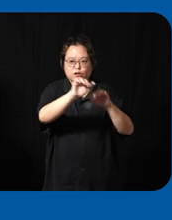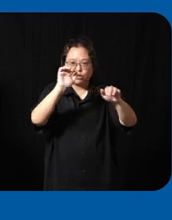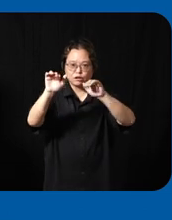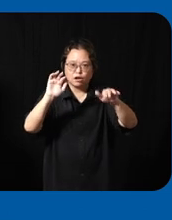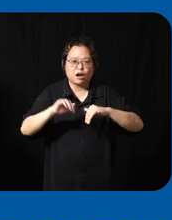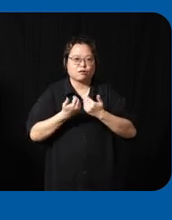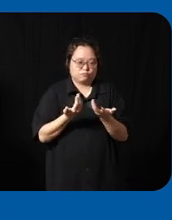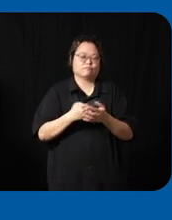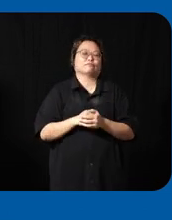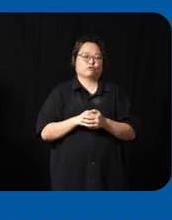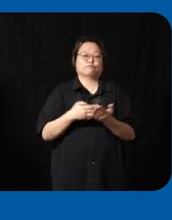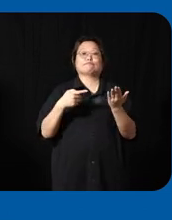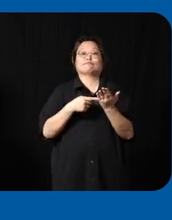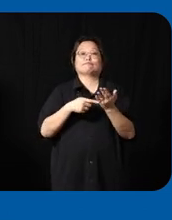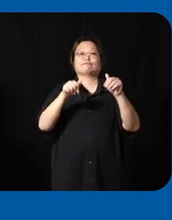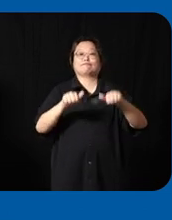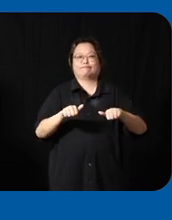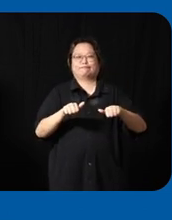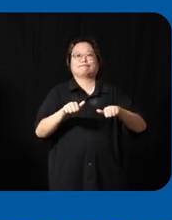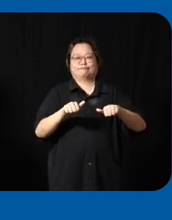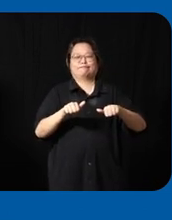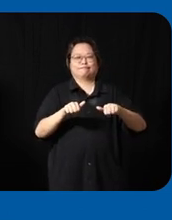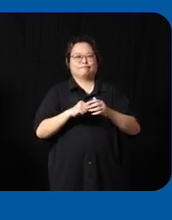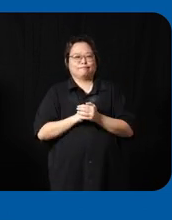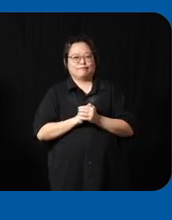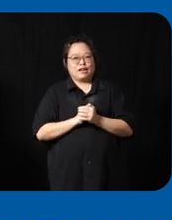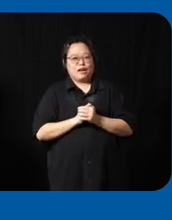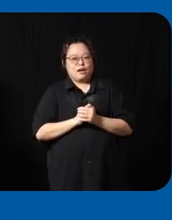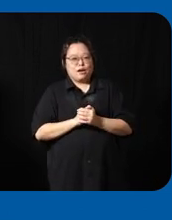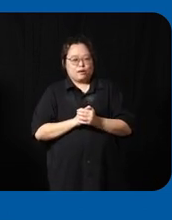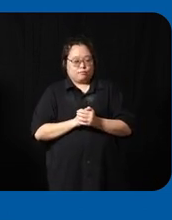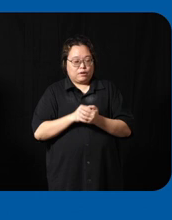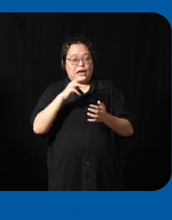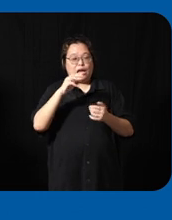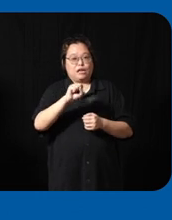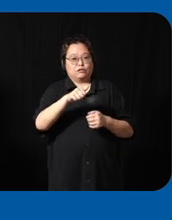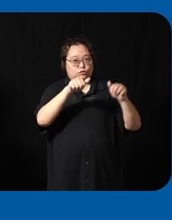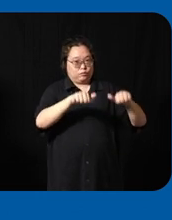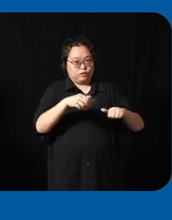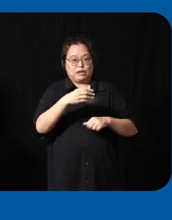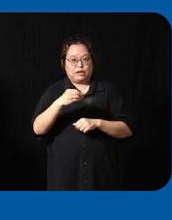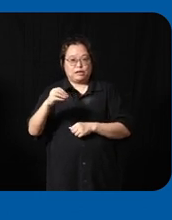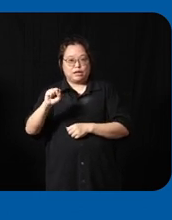in right TCH a was set up uh to be jointly managed but with SG enable SPD the main mission is really